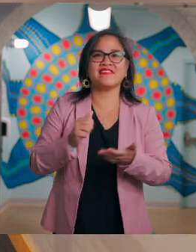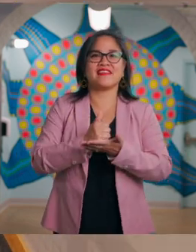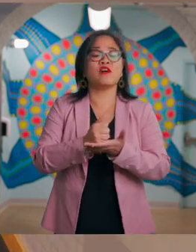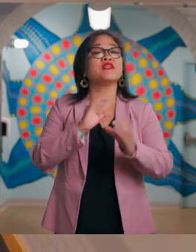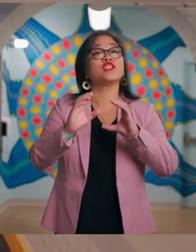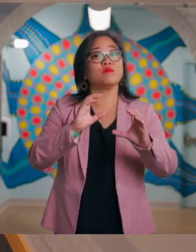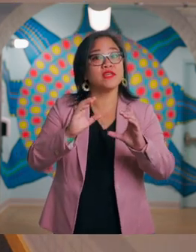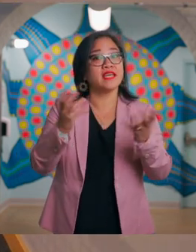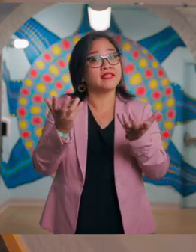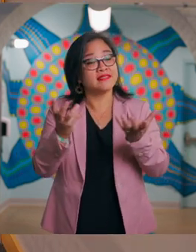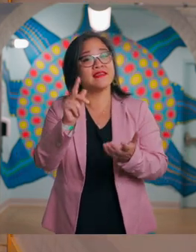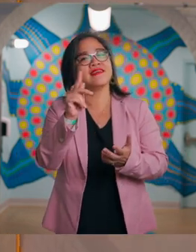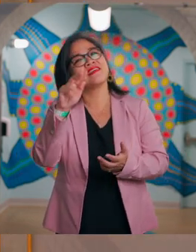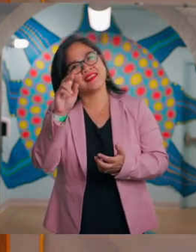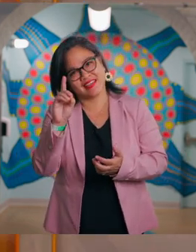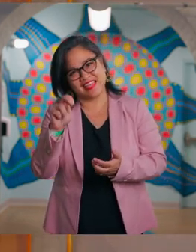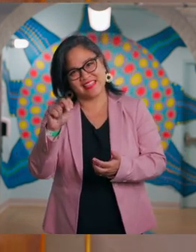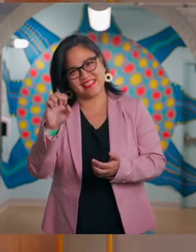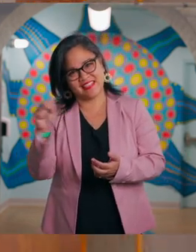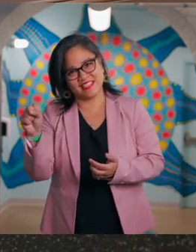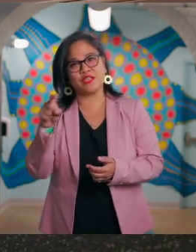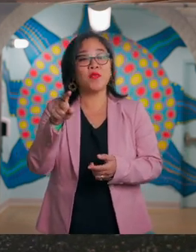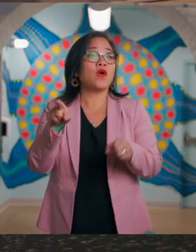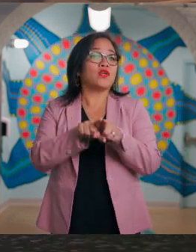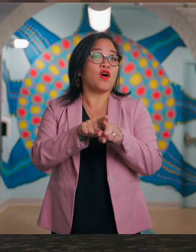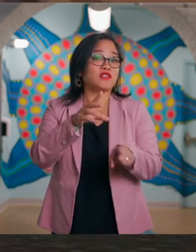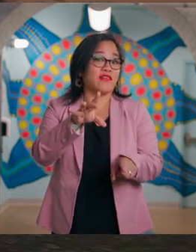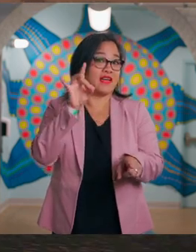You also find the Gravity Room, a tilted room you can enter by